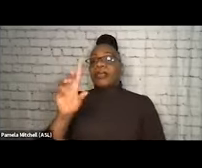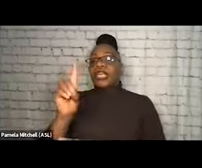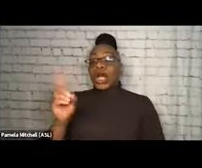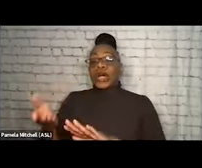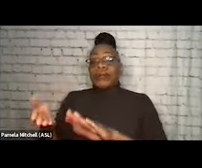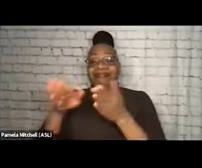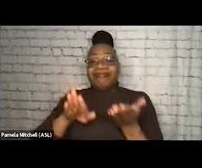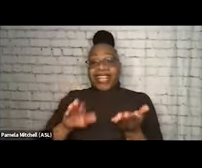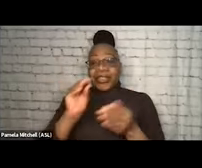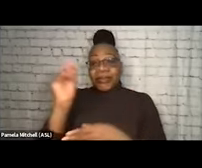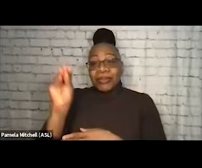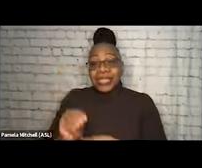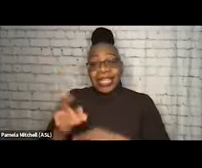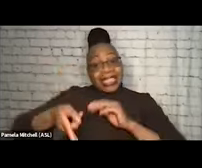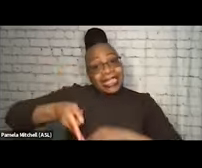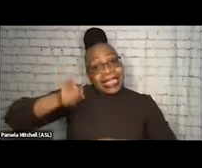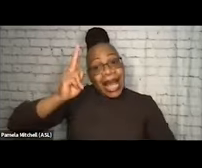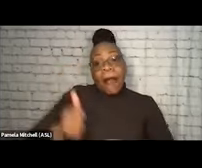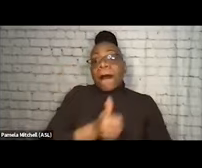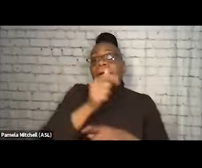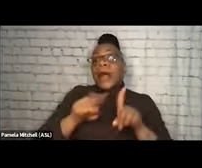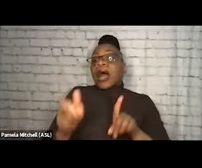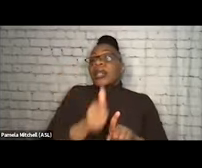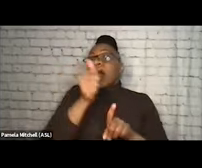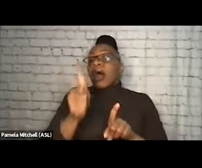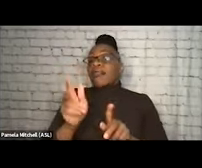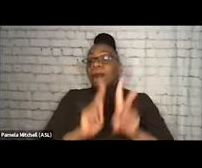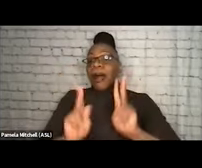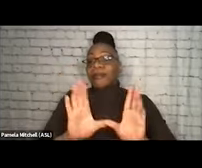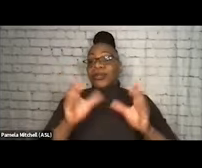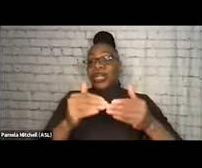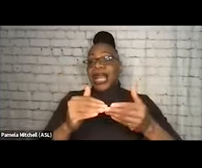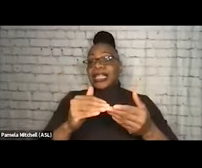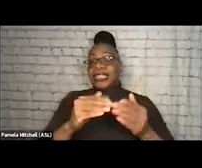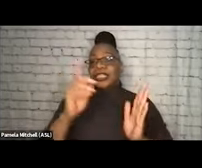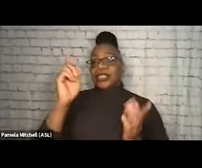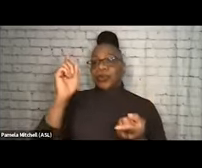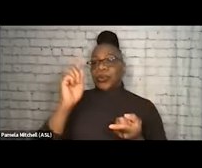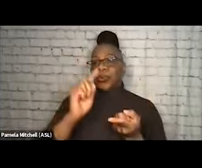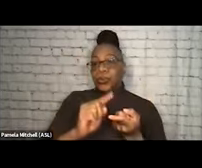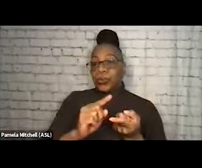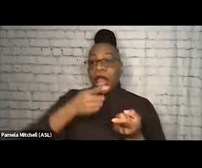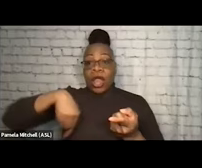has leveled off for other populations. So we've talked about this in other sessions, but being really thoughtful